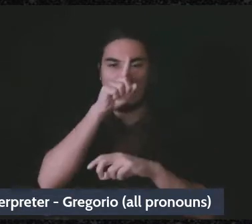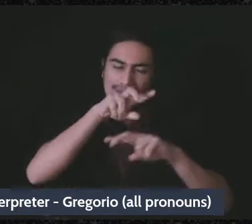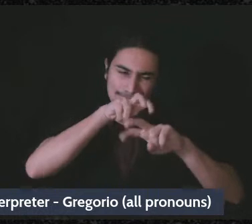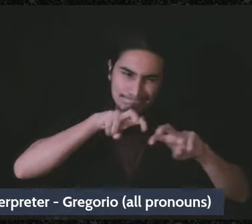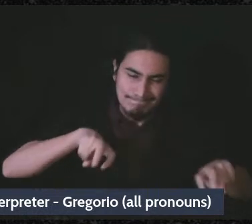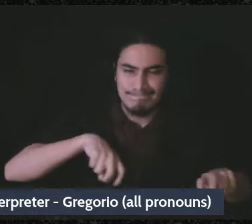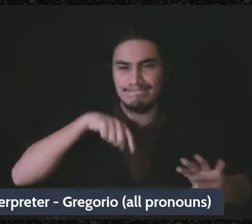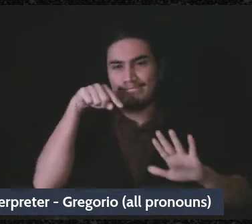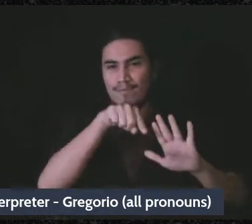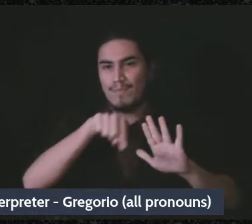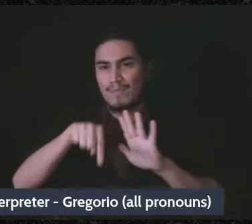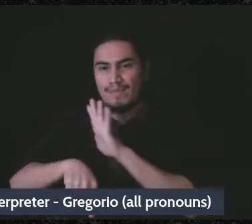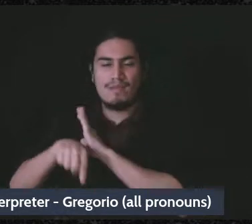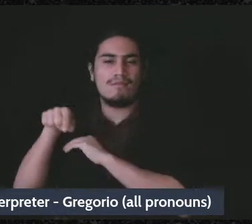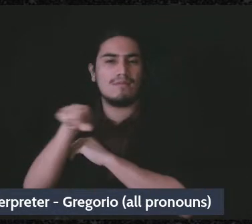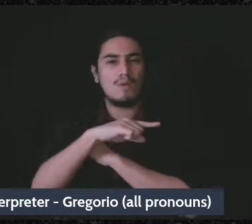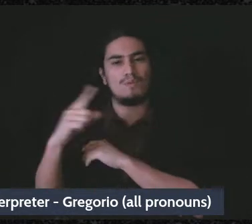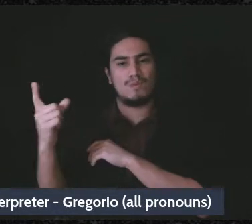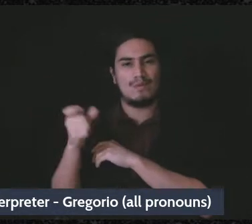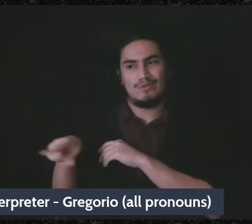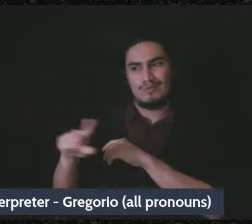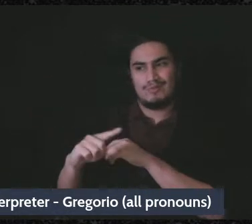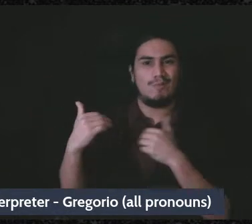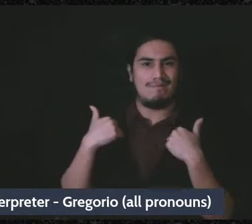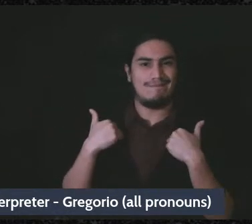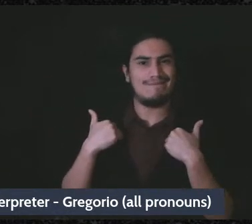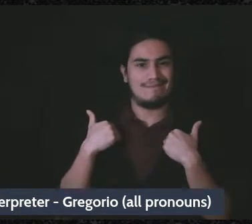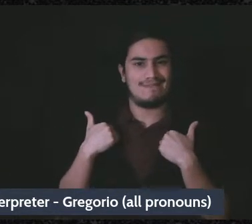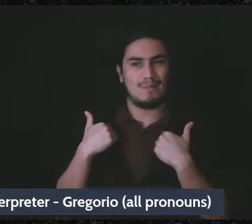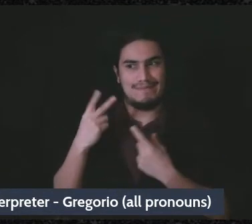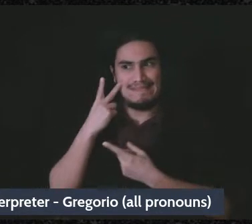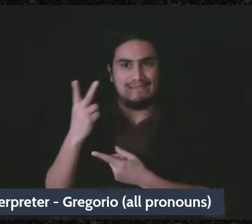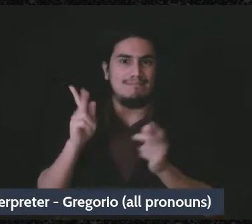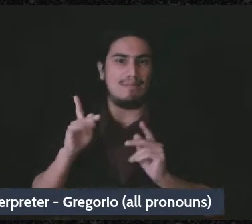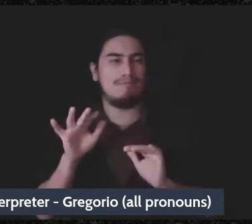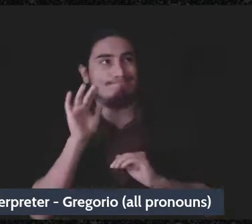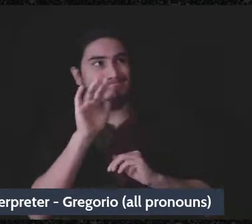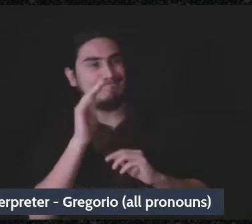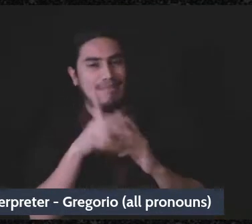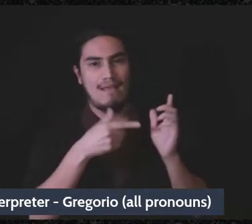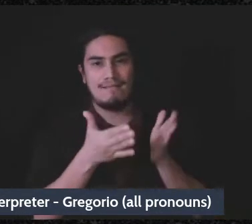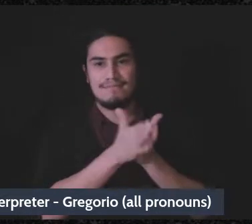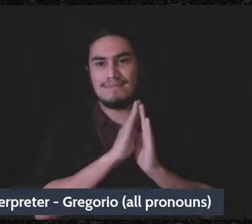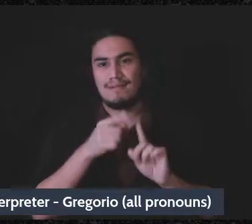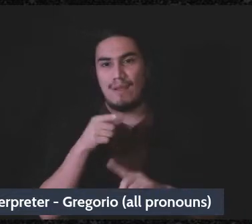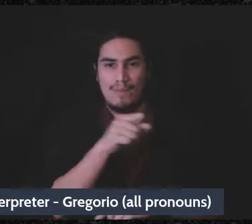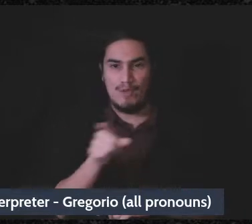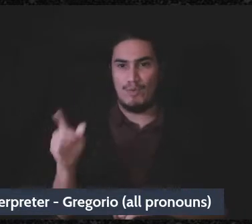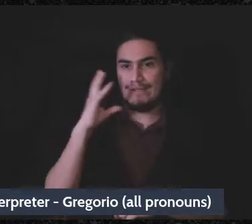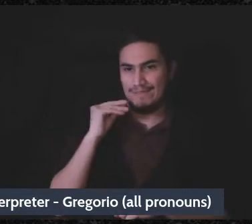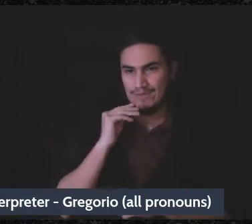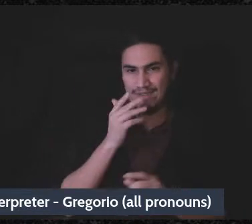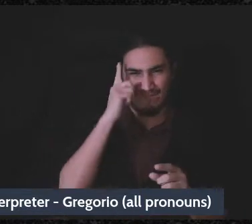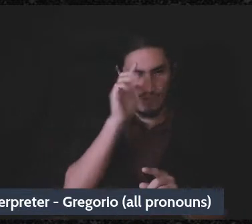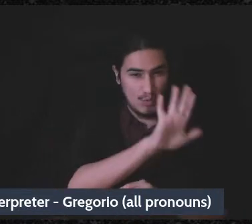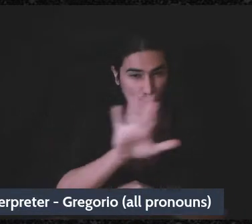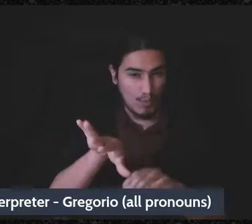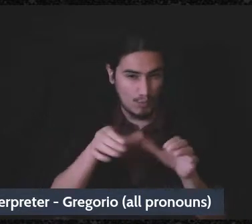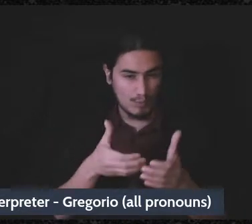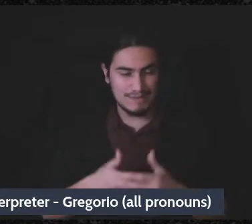that people have brought to our attention that are specifically facing your groups. So the first